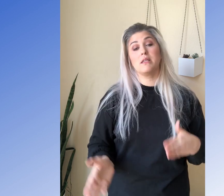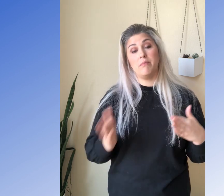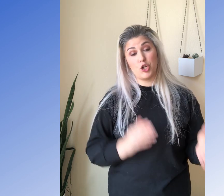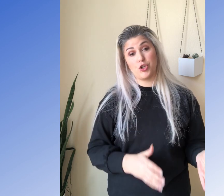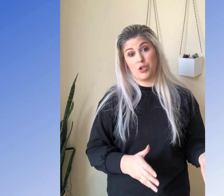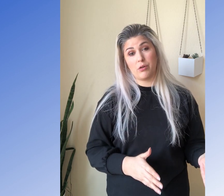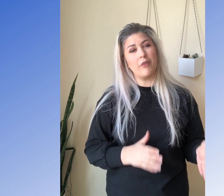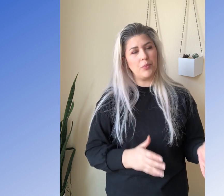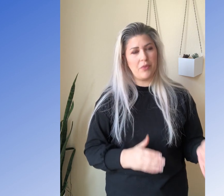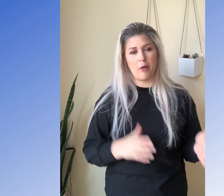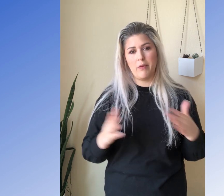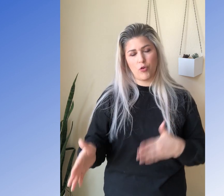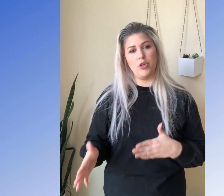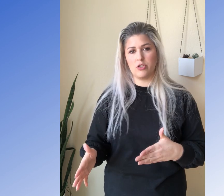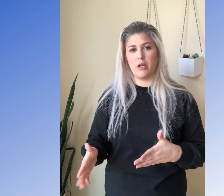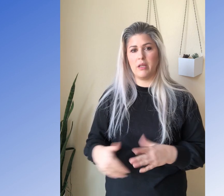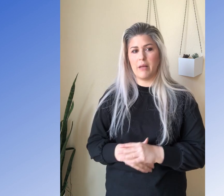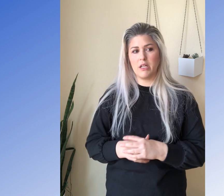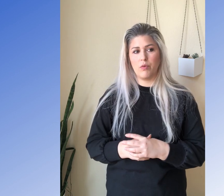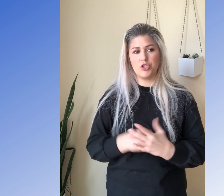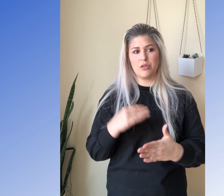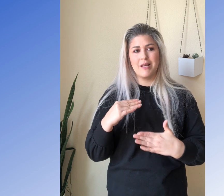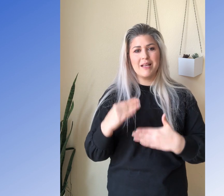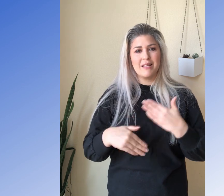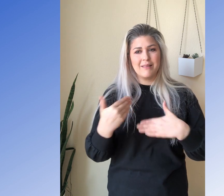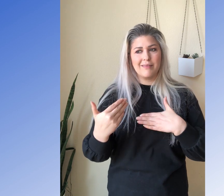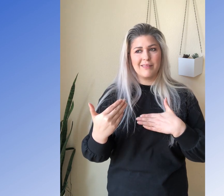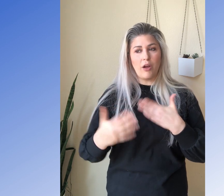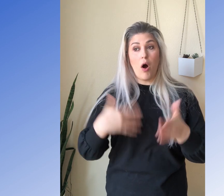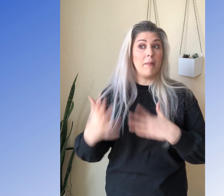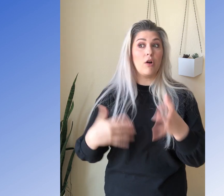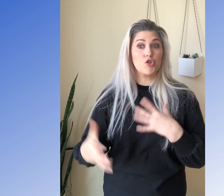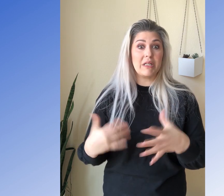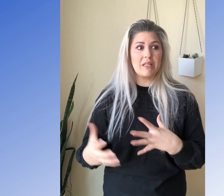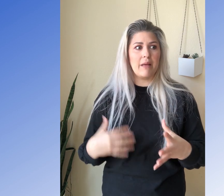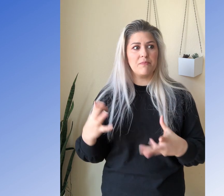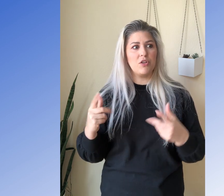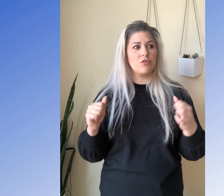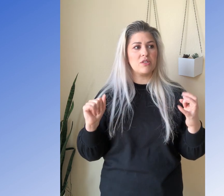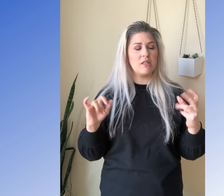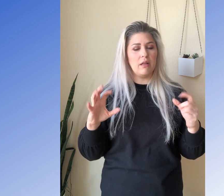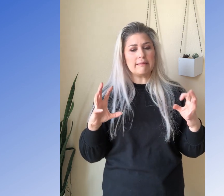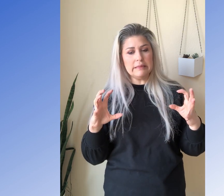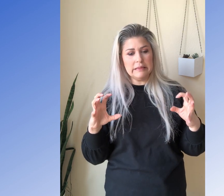then make sure that you're comfortable there before you start in the names. I don't want you to go, Oh, I'm going to go straight to the names, but you're still like, Ooh,